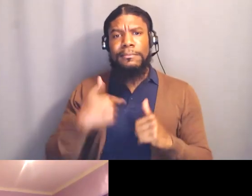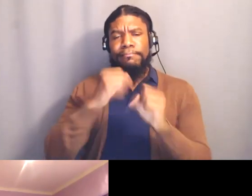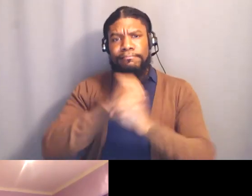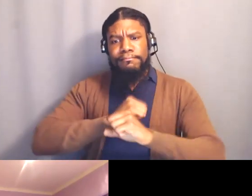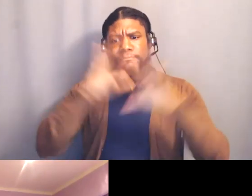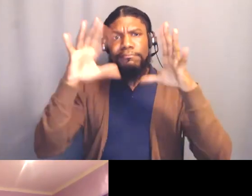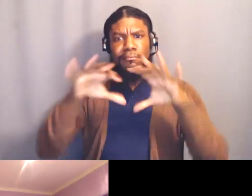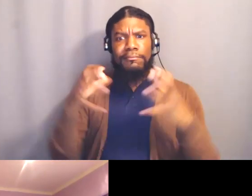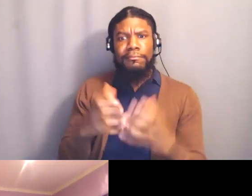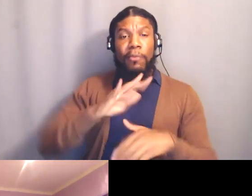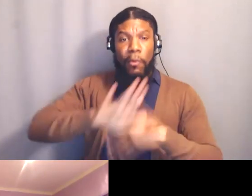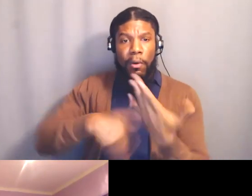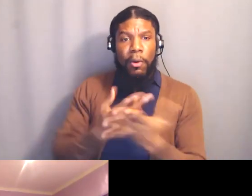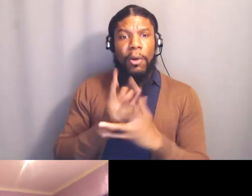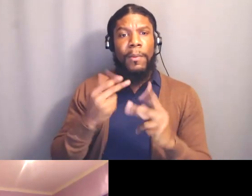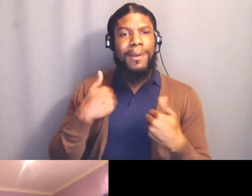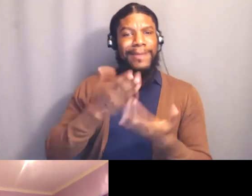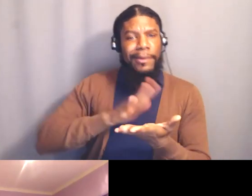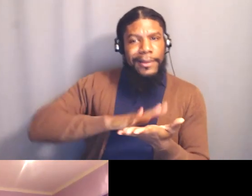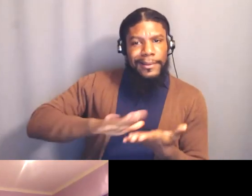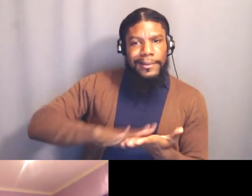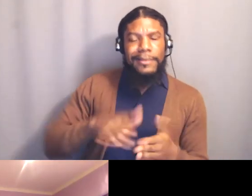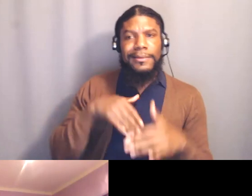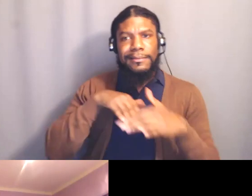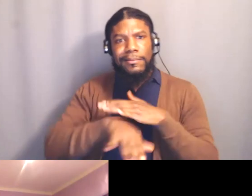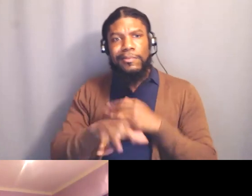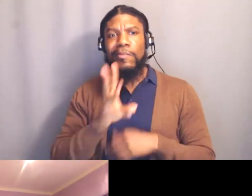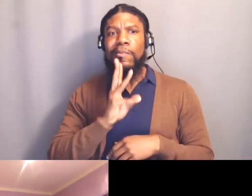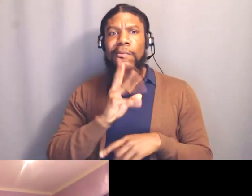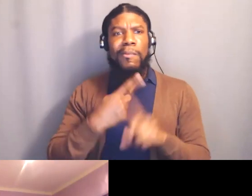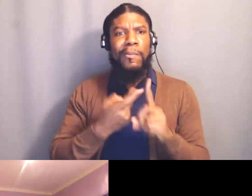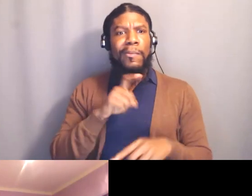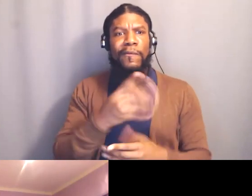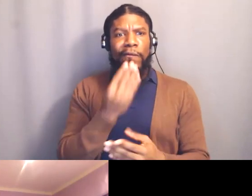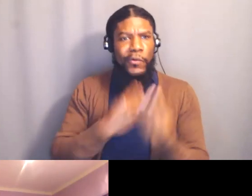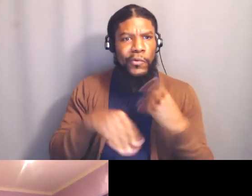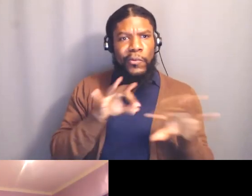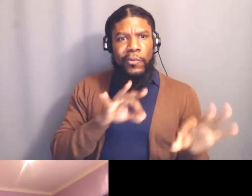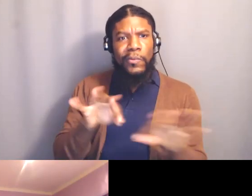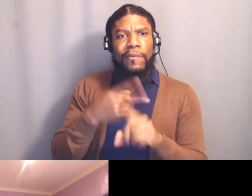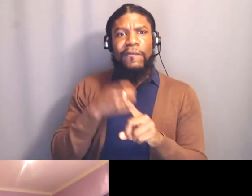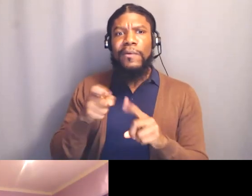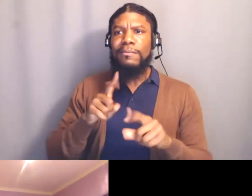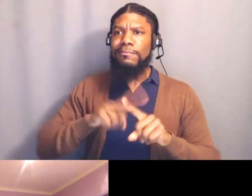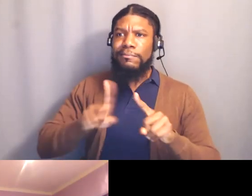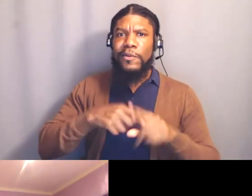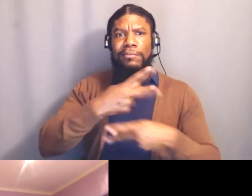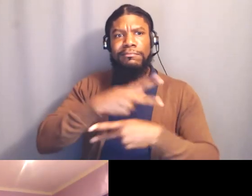accessible water and a rich diet of food from sustainable sources, where basic preventative healthcare is assumed